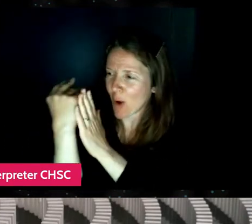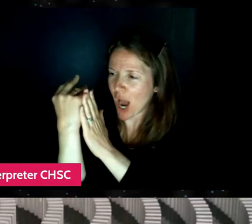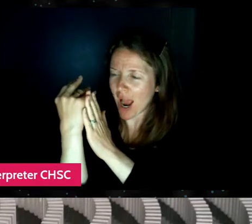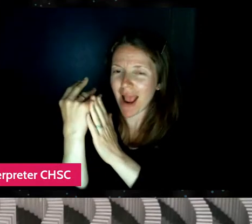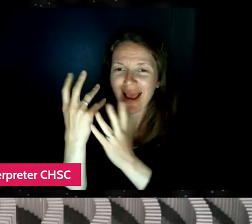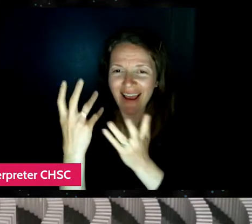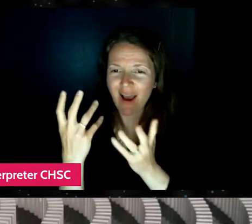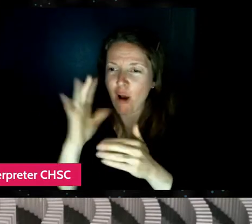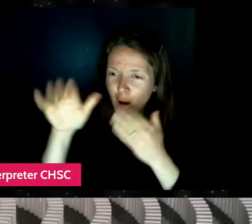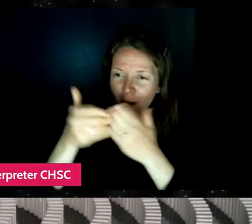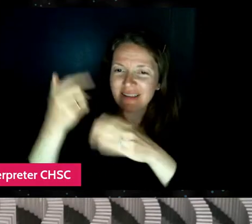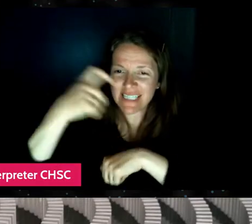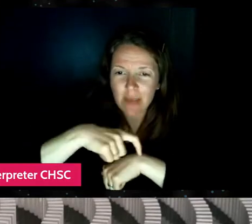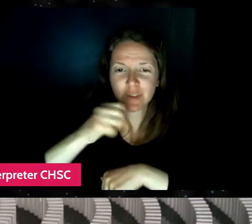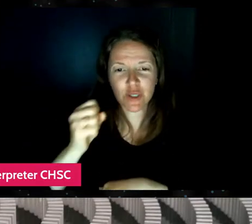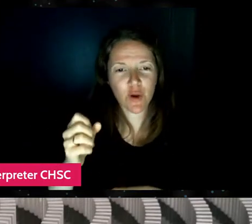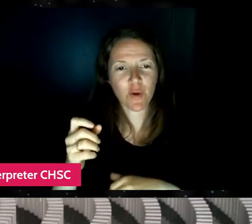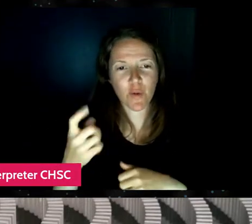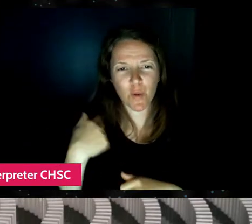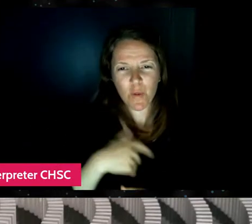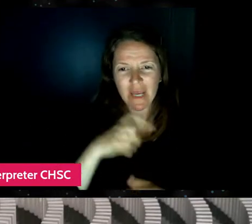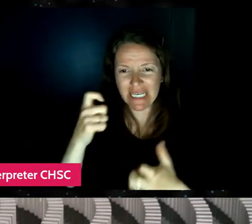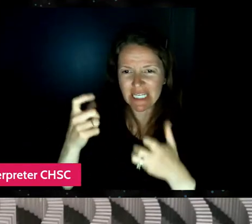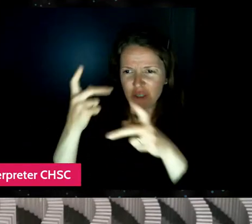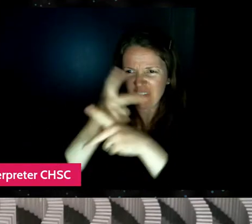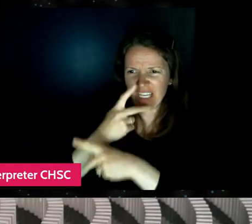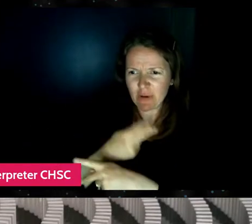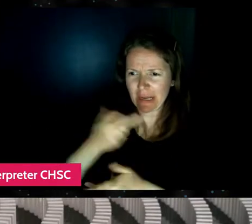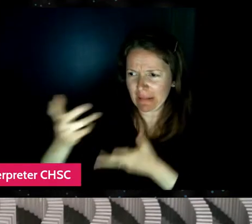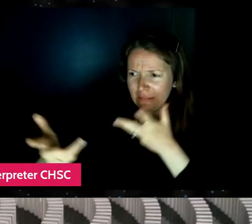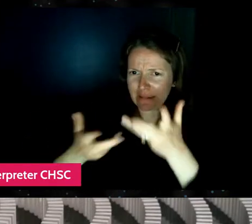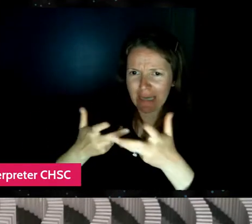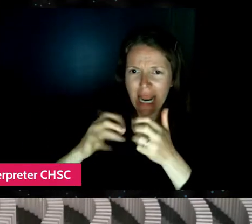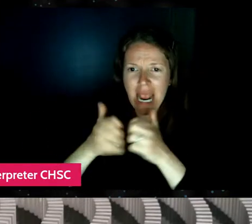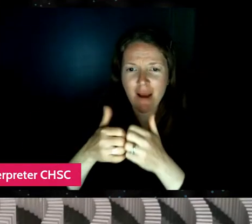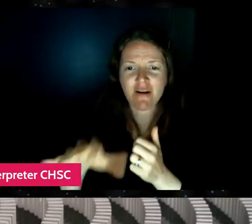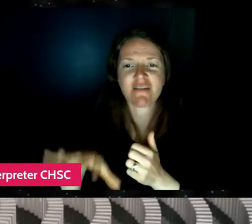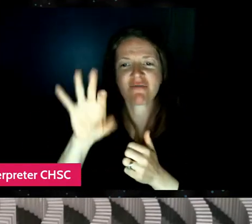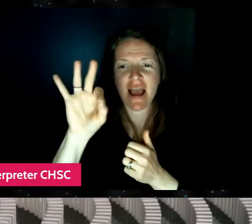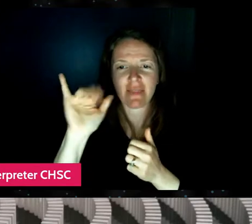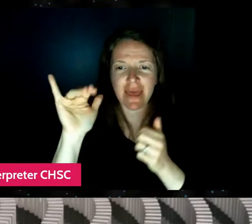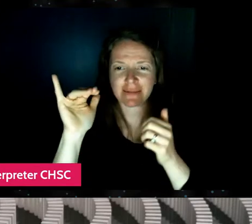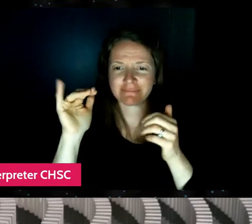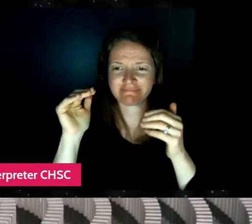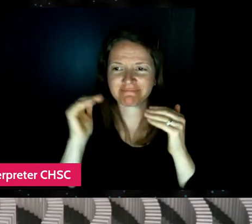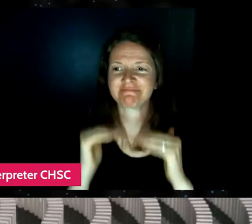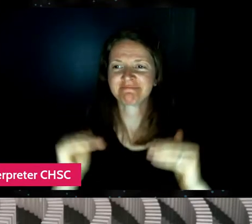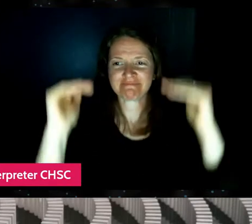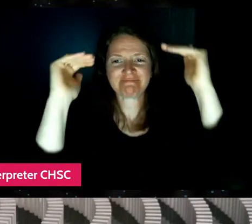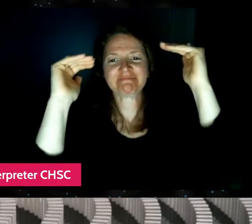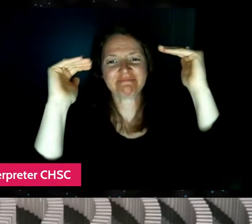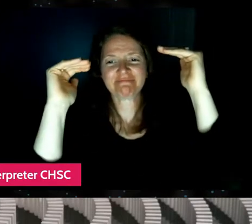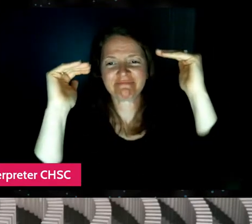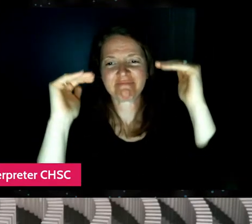we had to really kind of fight through that to really kind of find that next level. And that was a case of that.